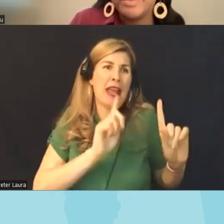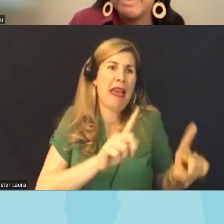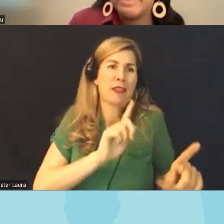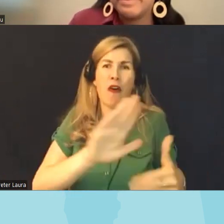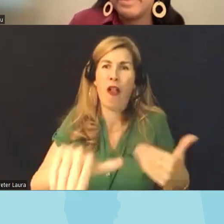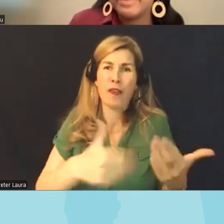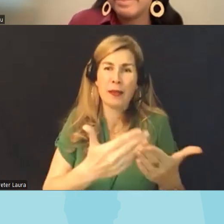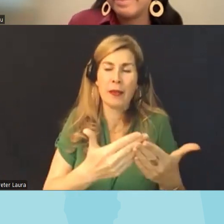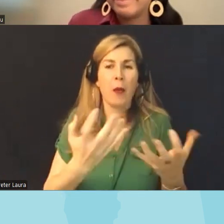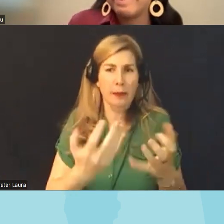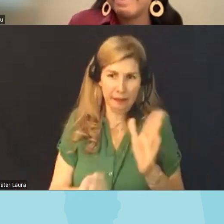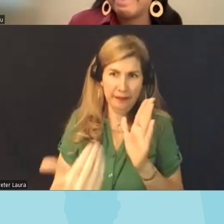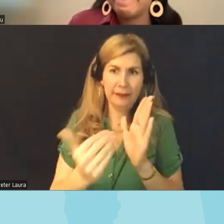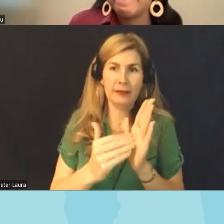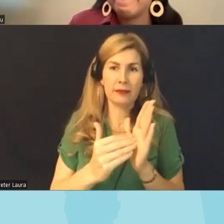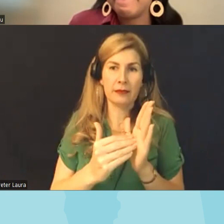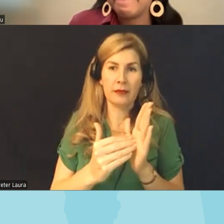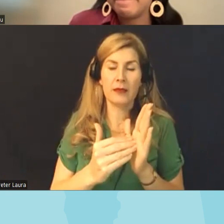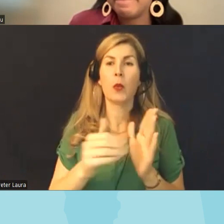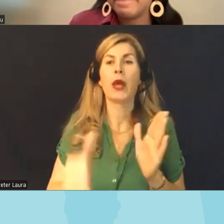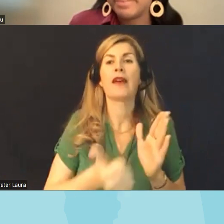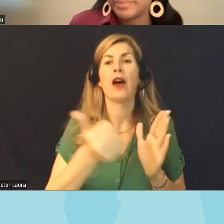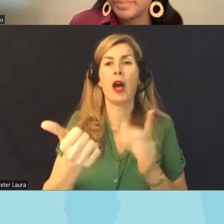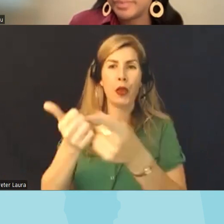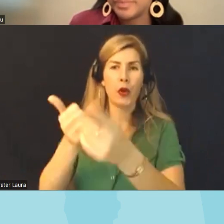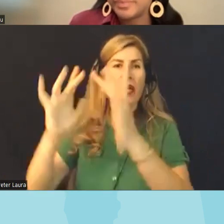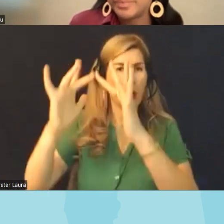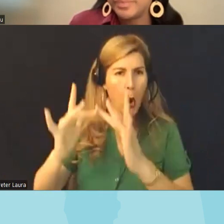do want to reiterate that the resources that are in the chat and the recording of this um